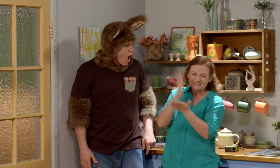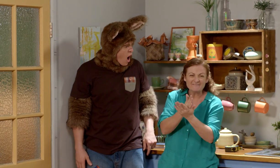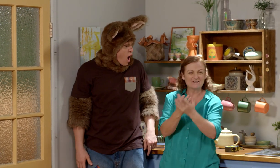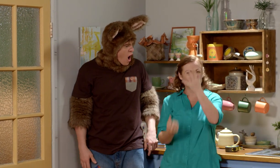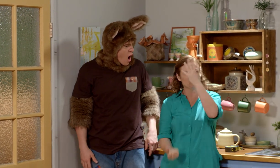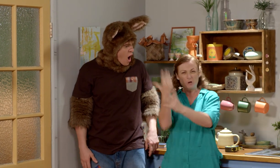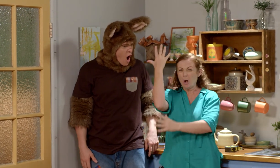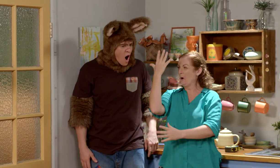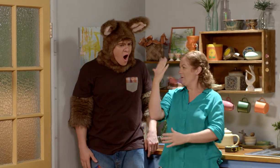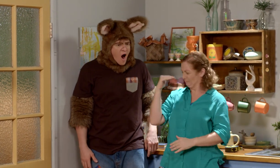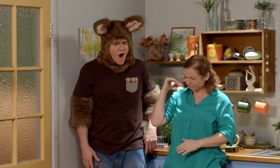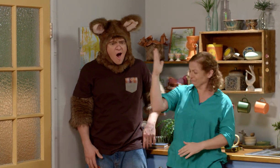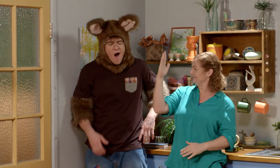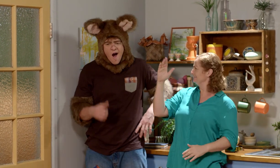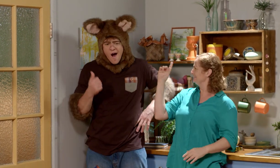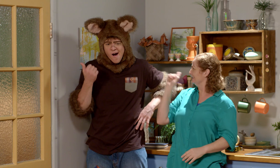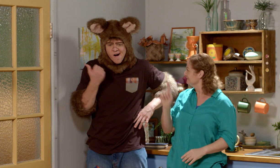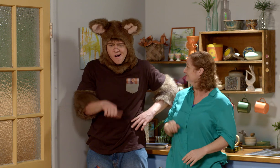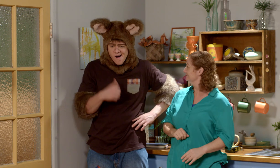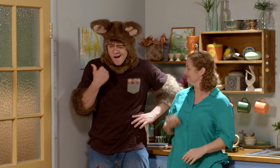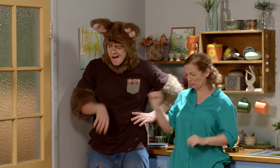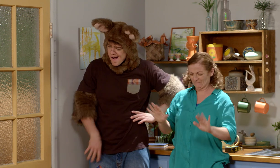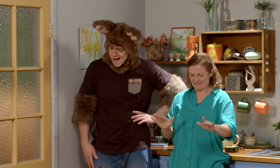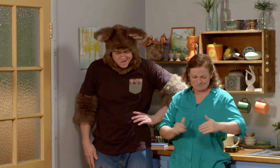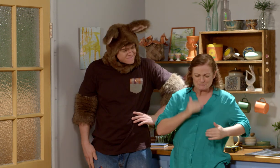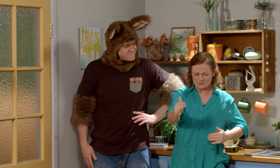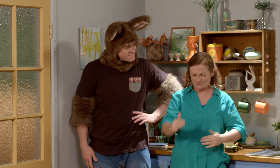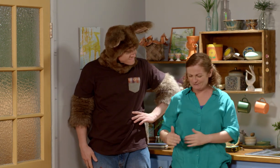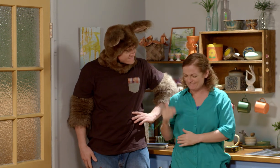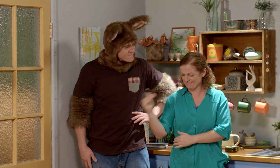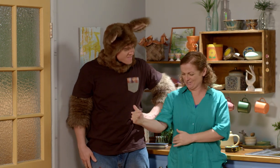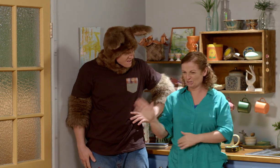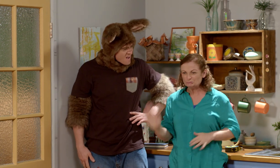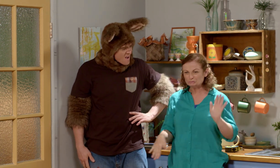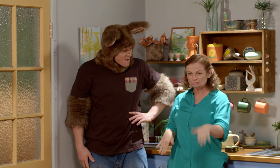You have definitely grown. Your feet have grown big too.